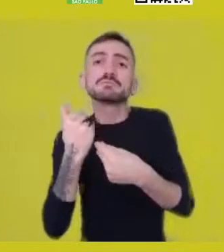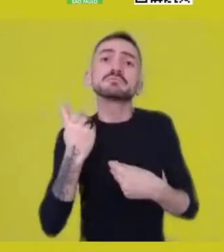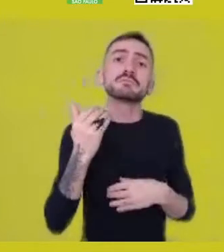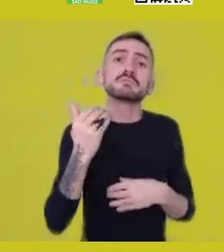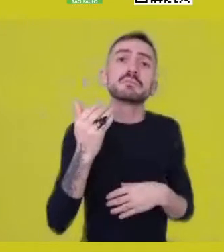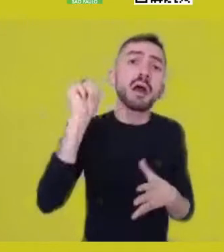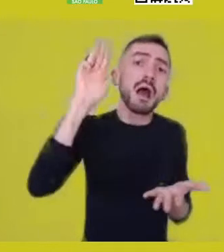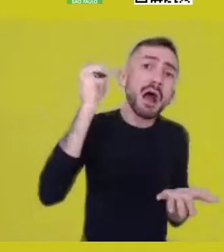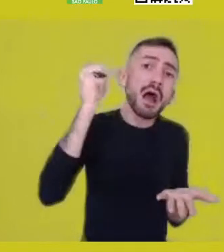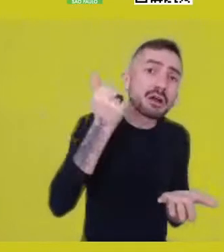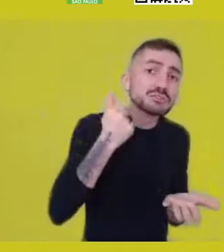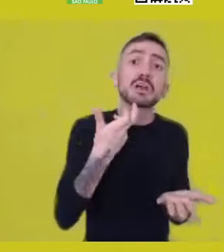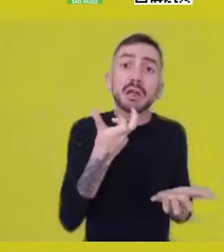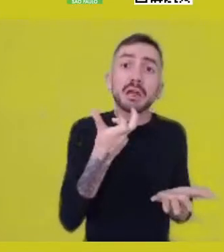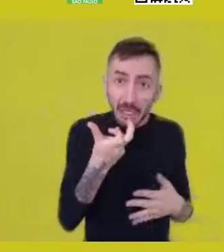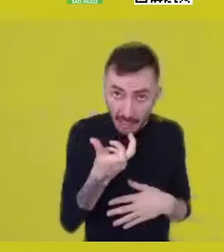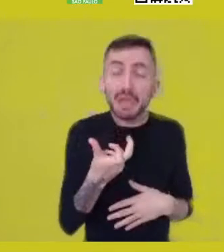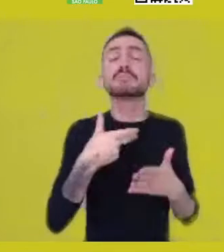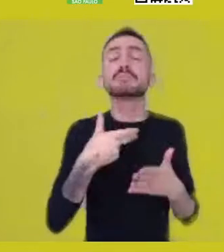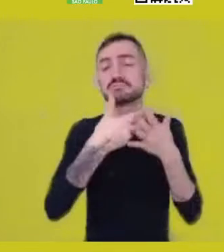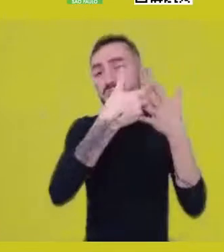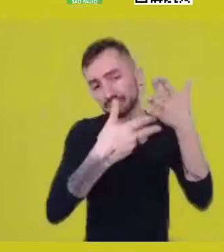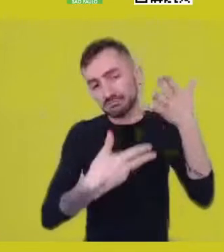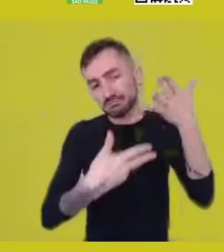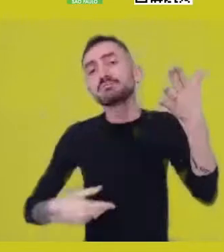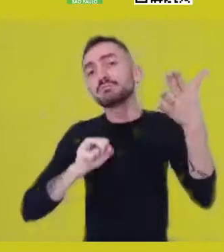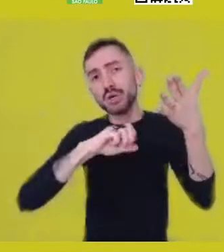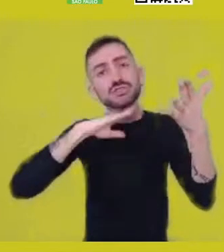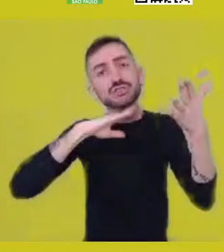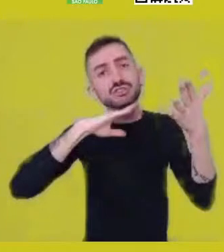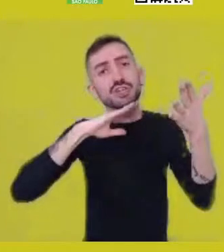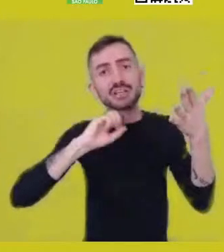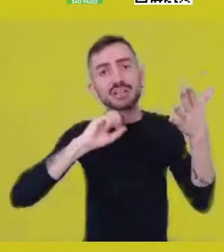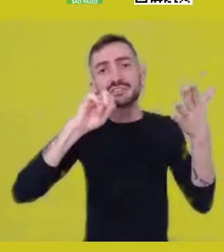or feel motivated to do that; it isn’t necessary to wait until the end,